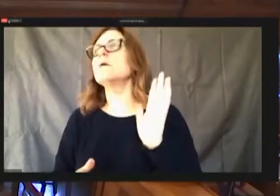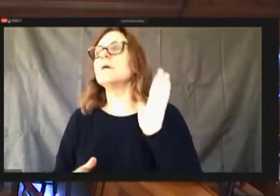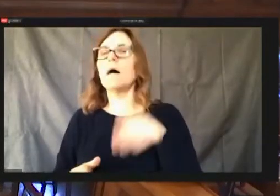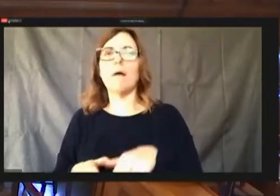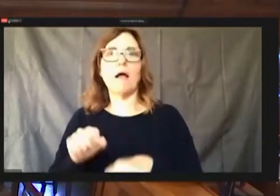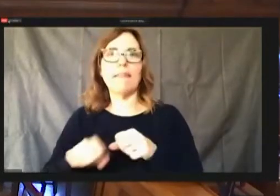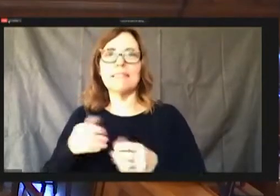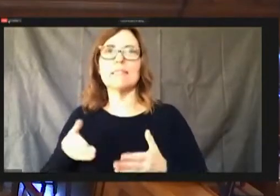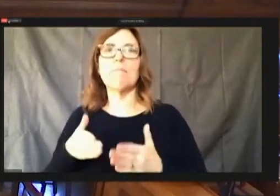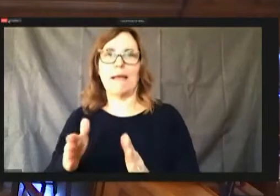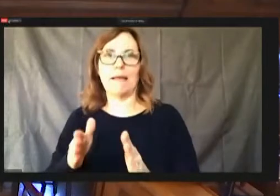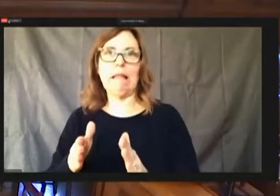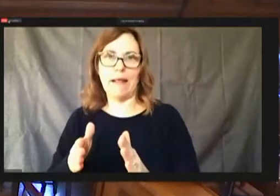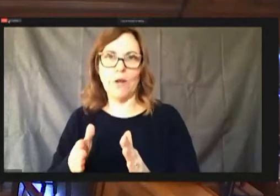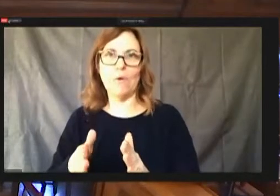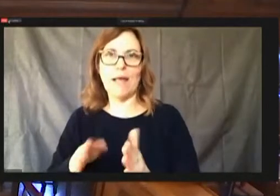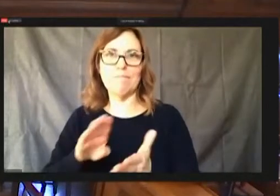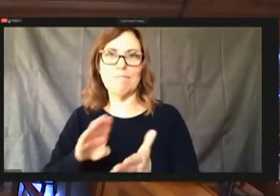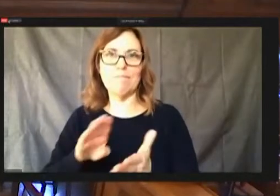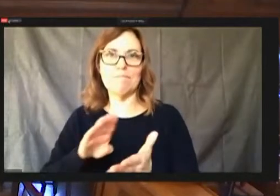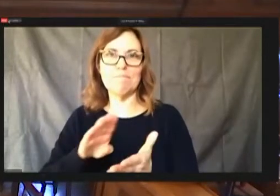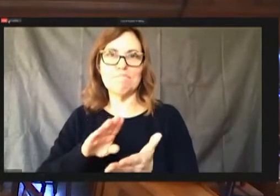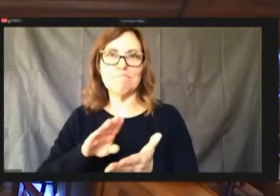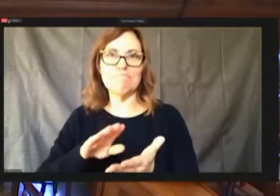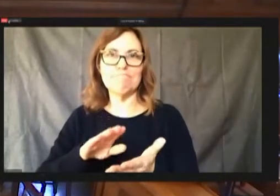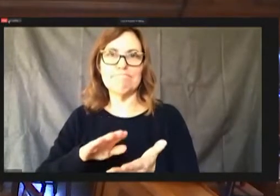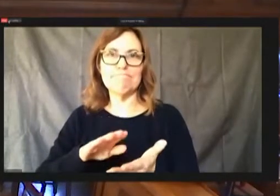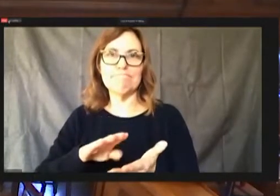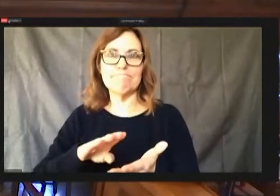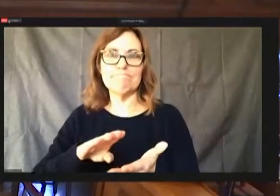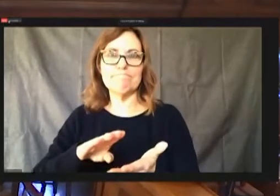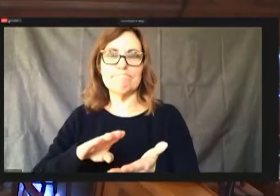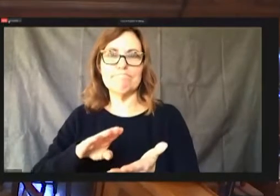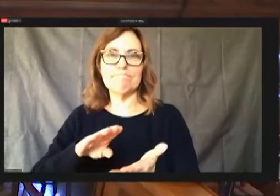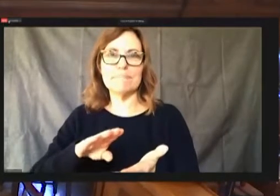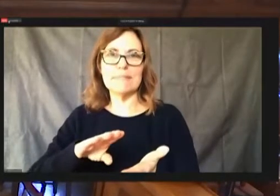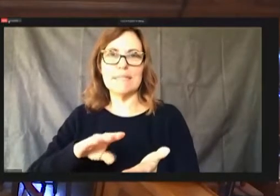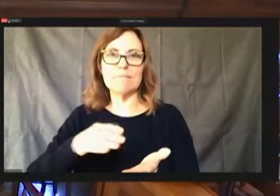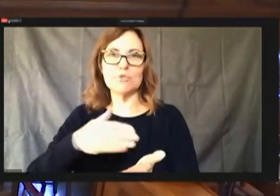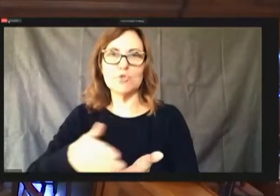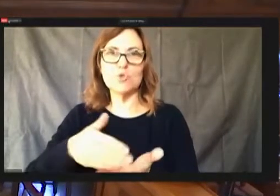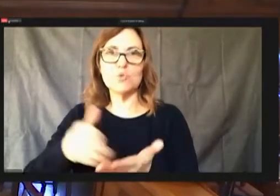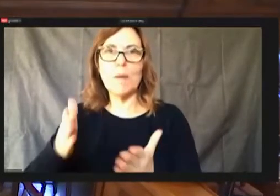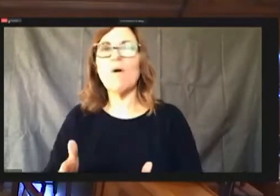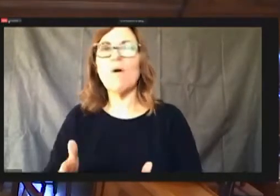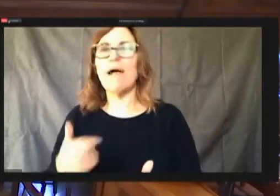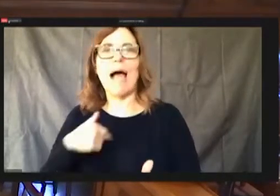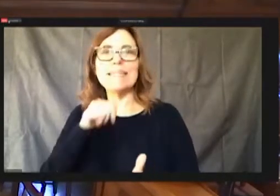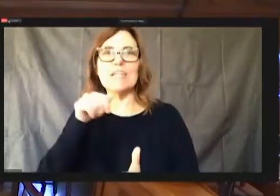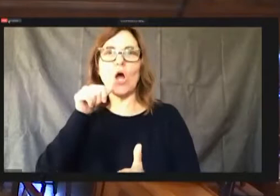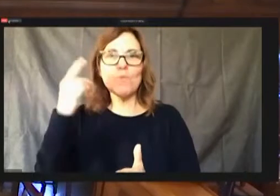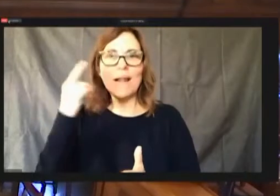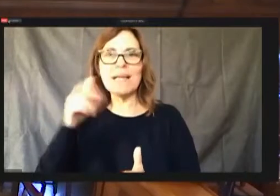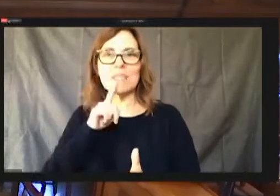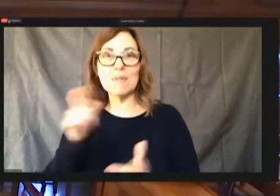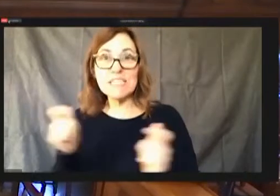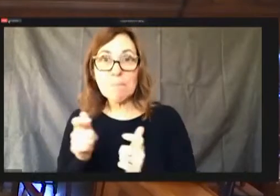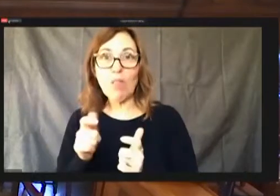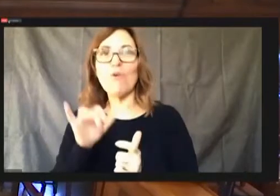I didn't realize so it's a smaller Street, Suite any Chinese. Yeah, right. Yeah. We have to buy it. Okay, great.